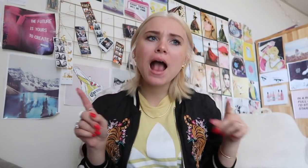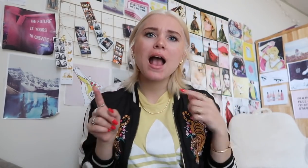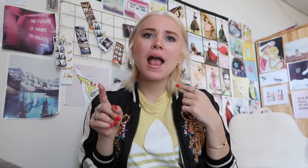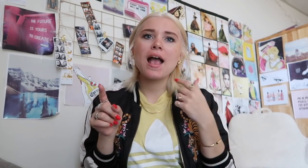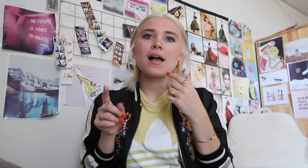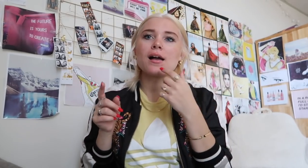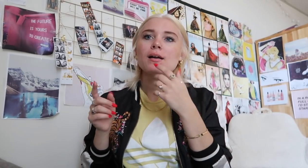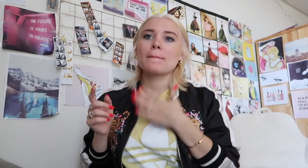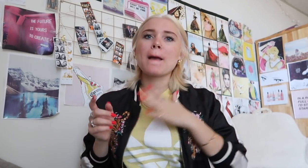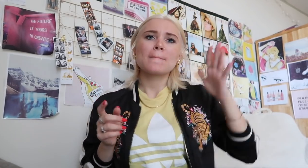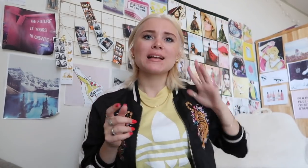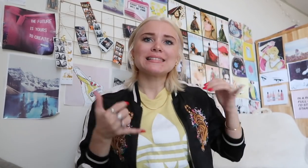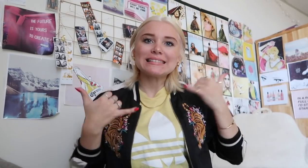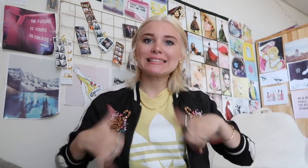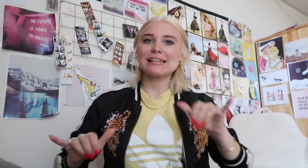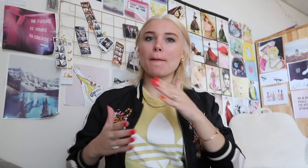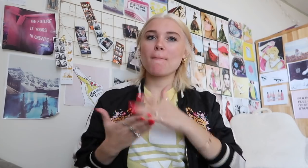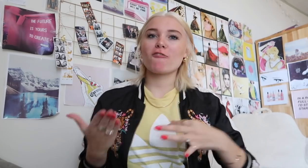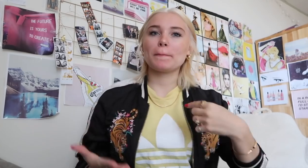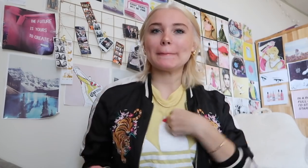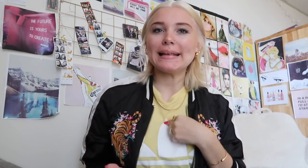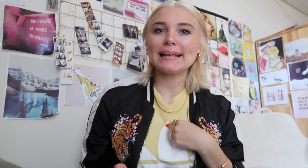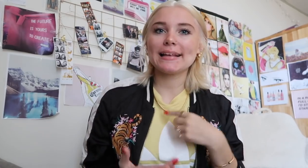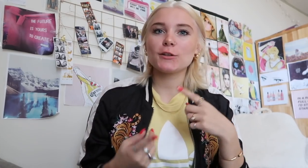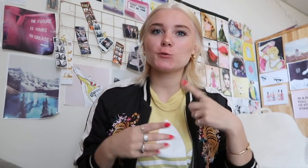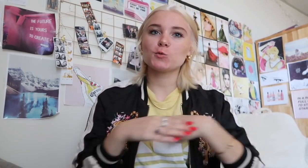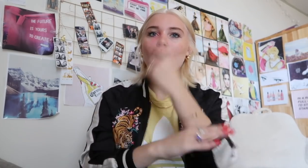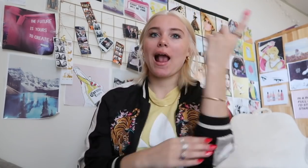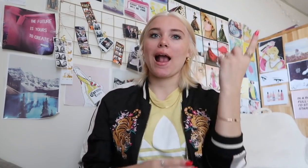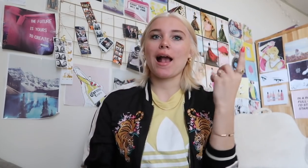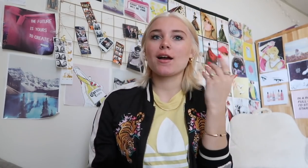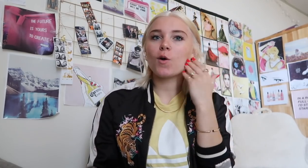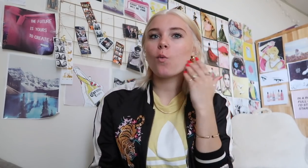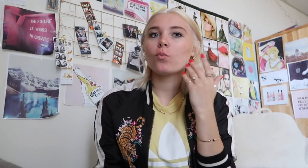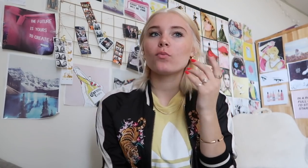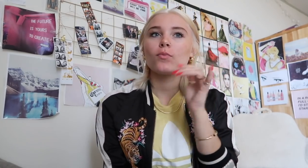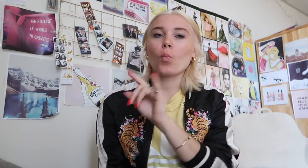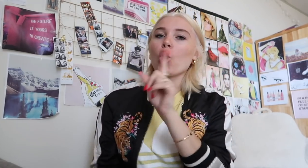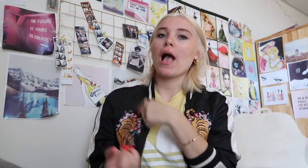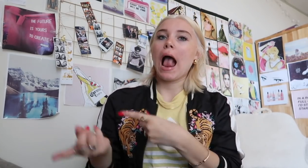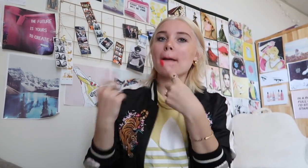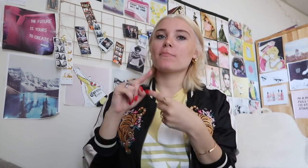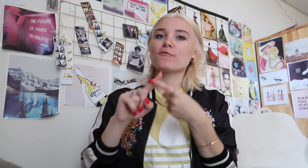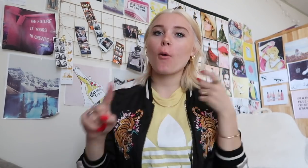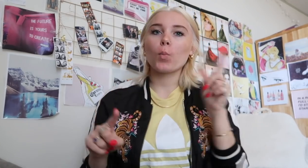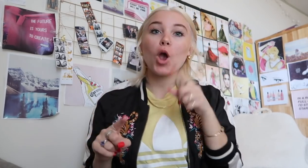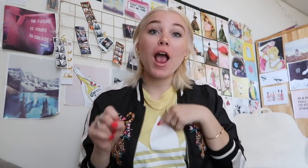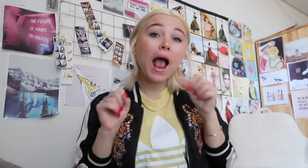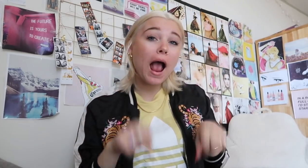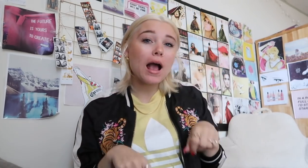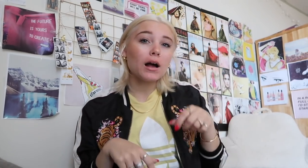yeah the past life is still a part of me today it is where I came from